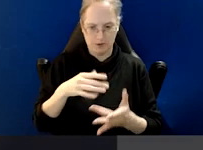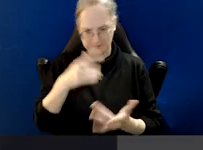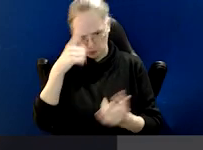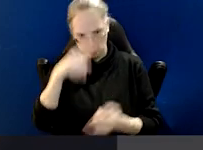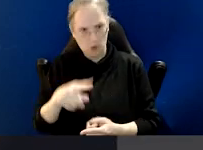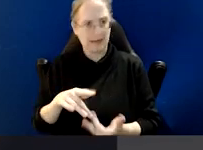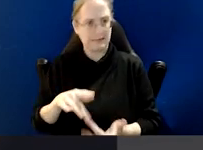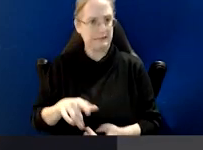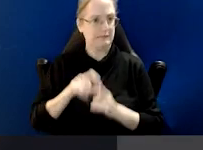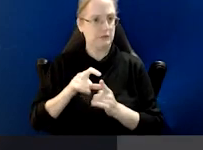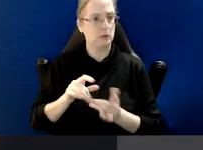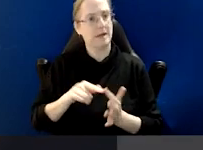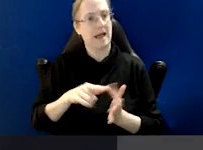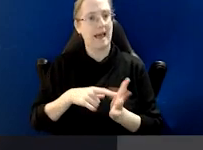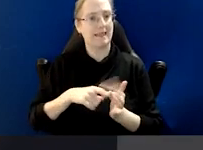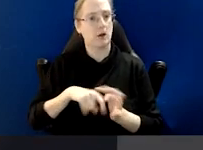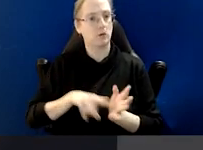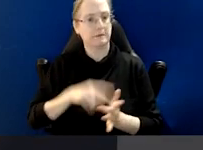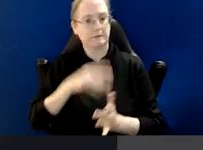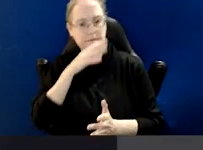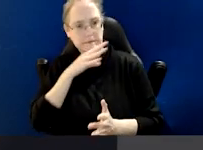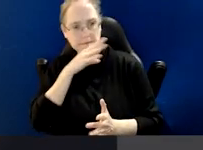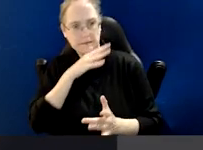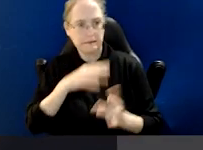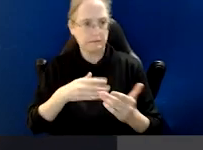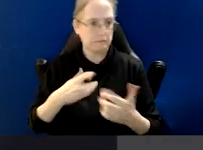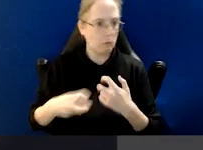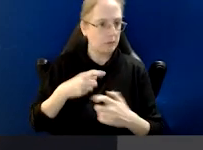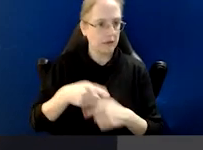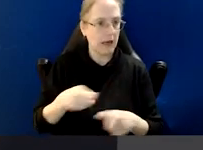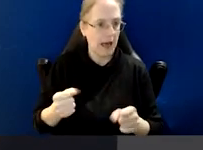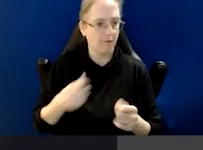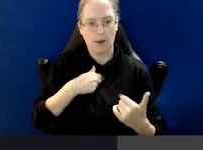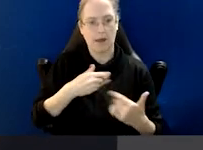the difficult ethical questions and challenges that they'll inevitably encounter.